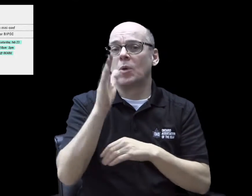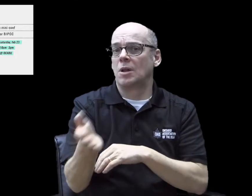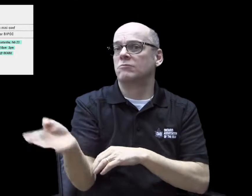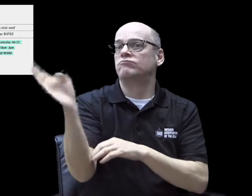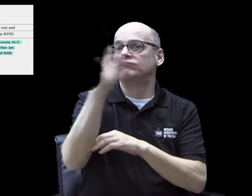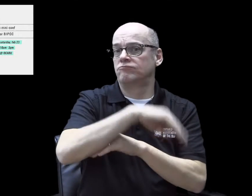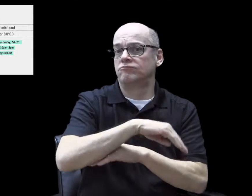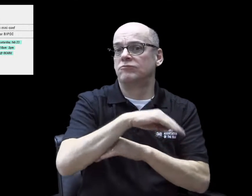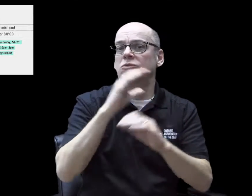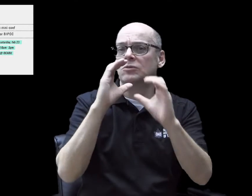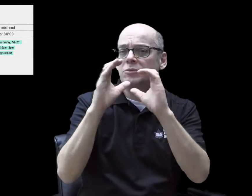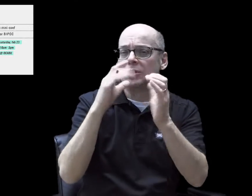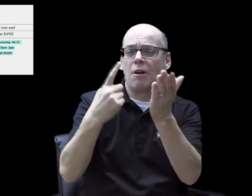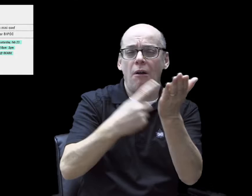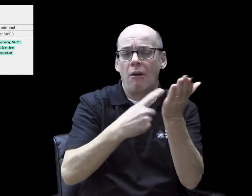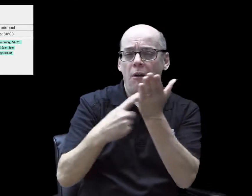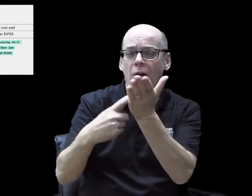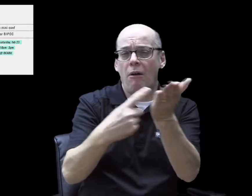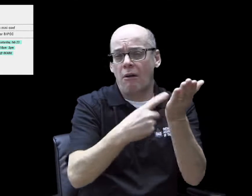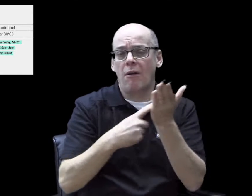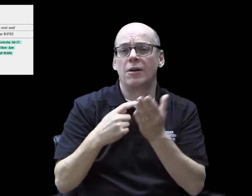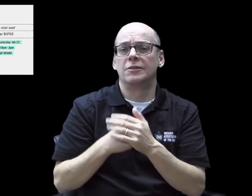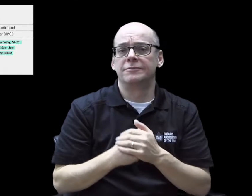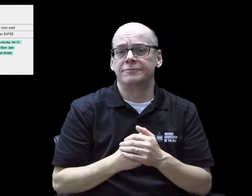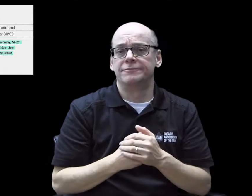It will be a day filled with honest conversations.